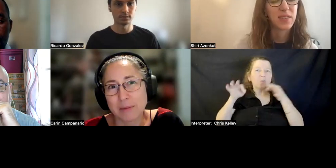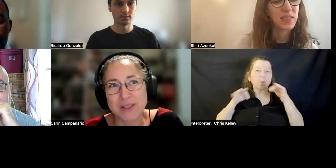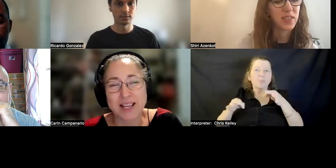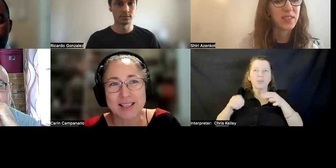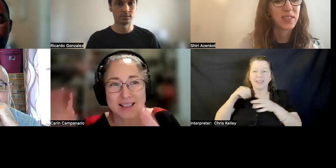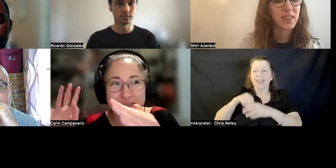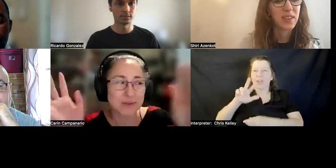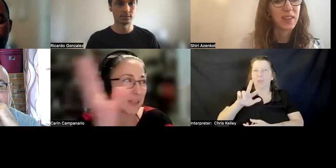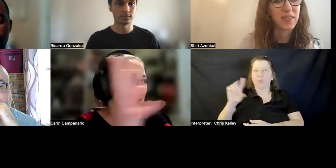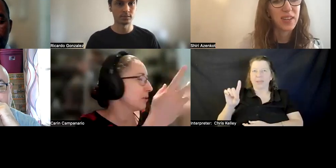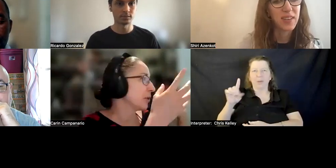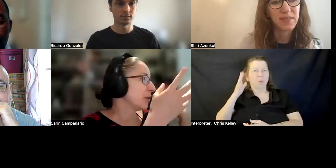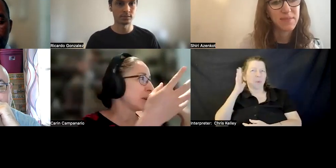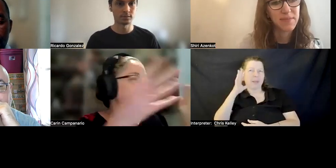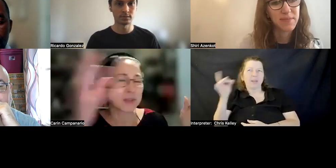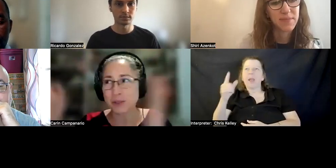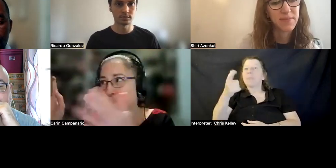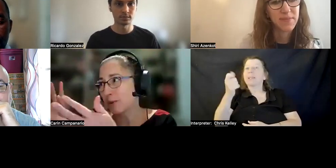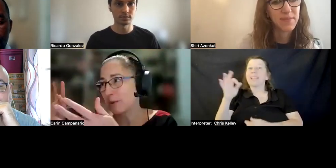Carin: If you turn around, you don't want to